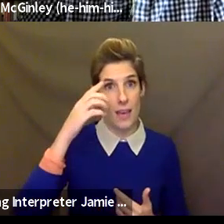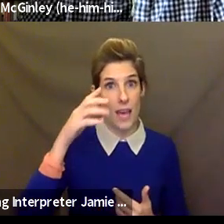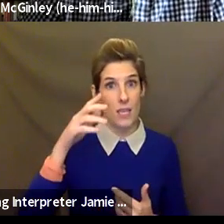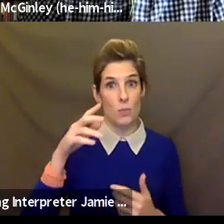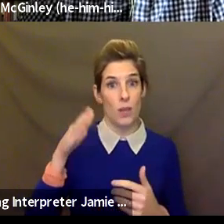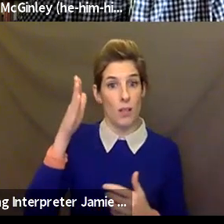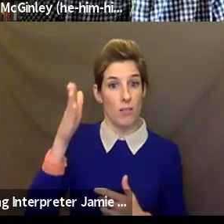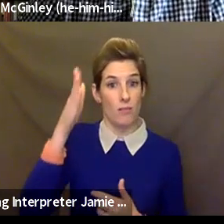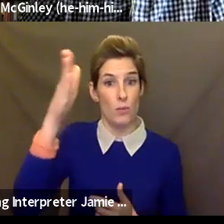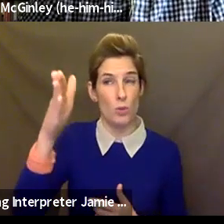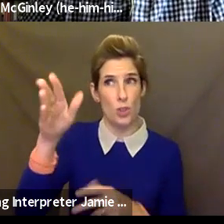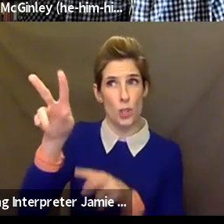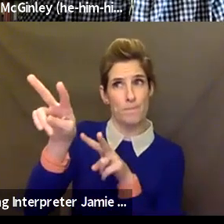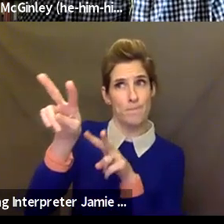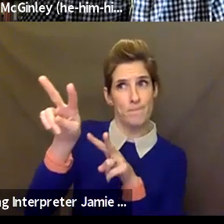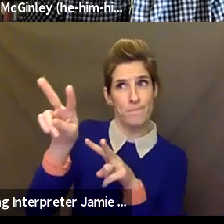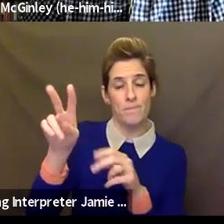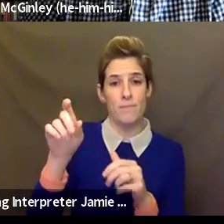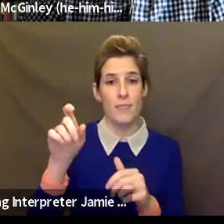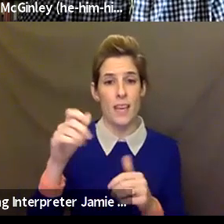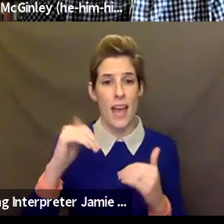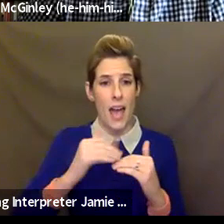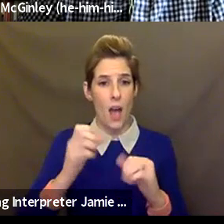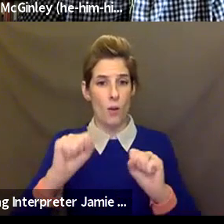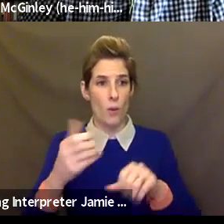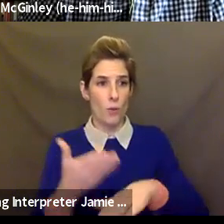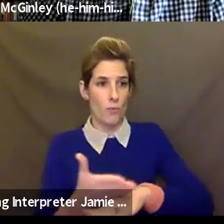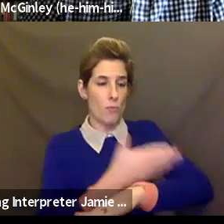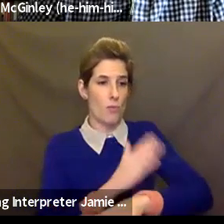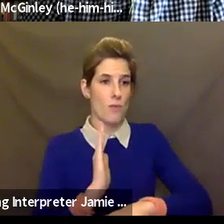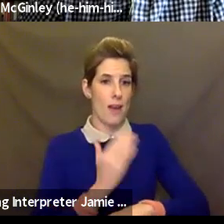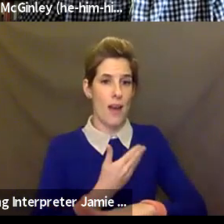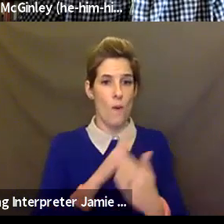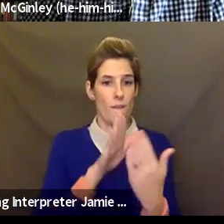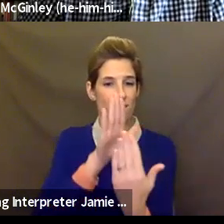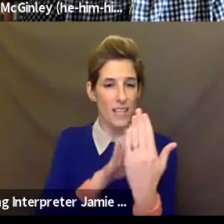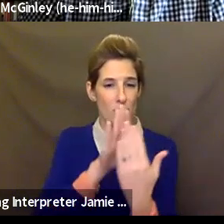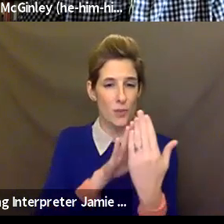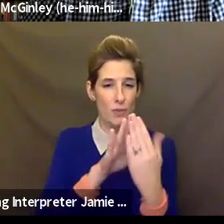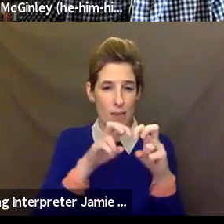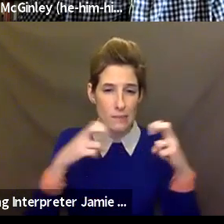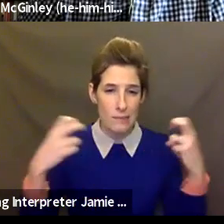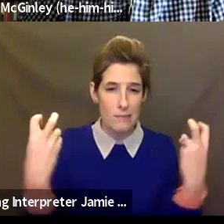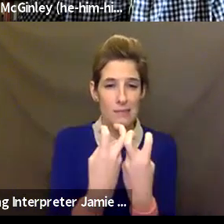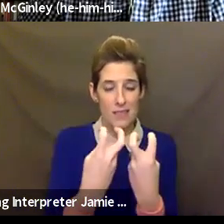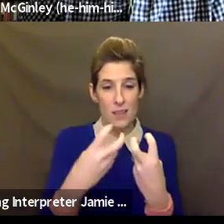in-person work and just in general in the world, I think us as cultural organizations, we need to continue to be more